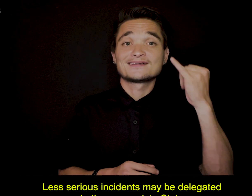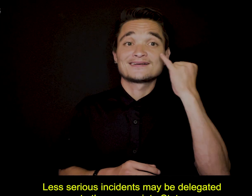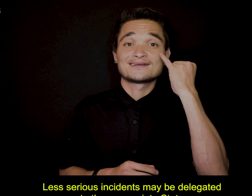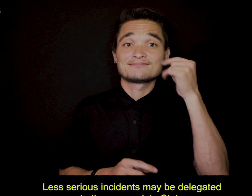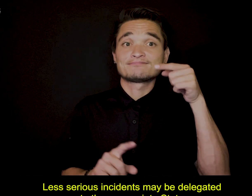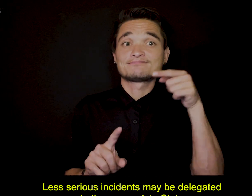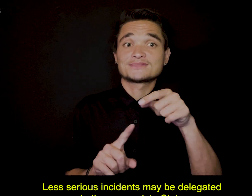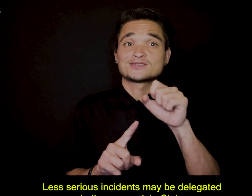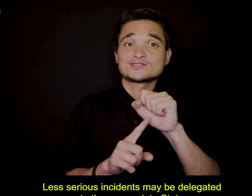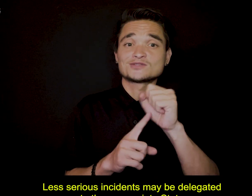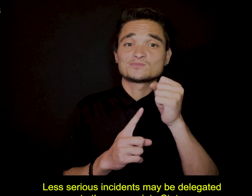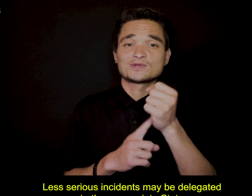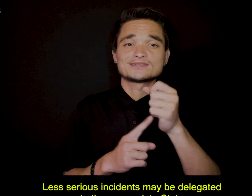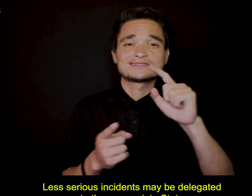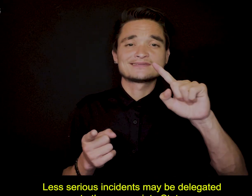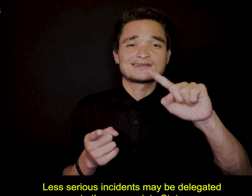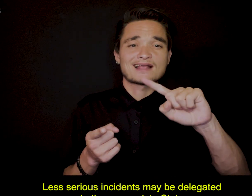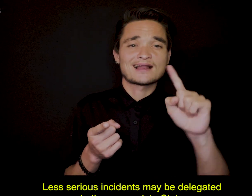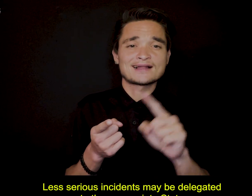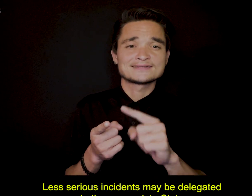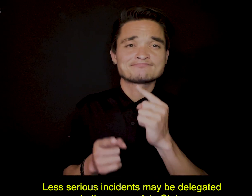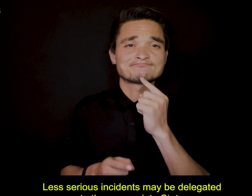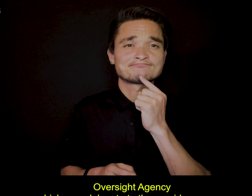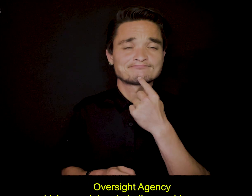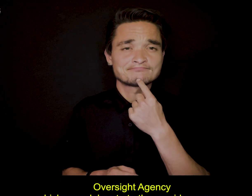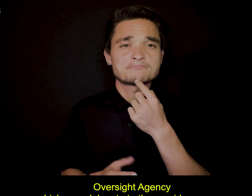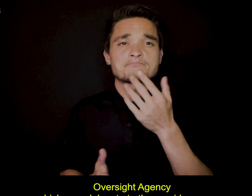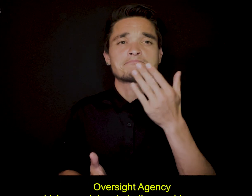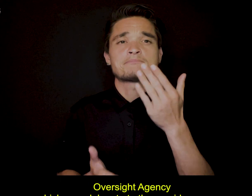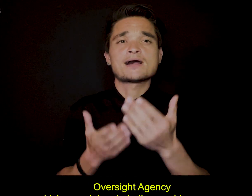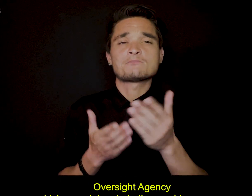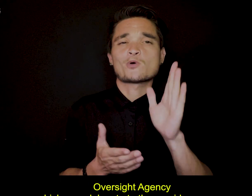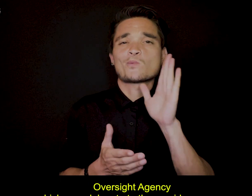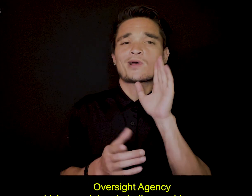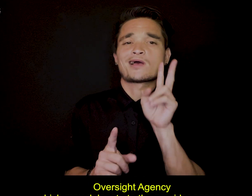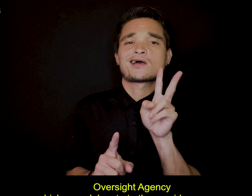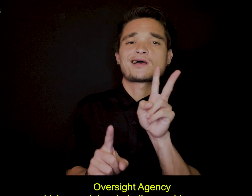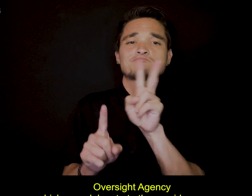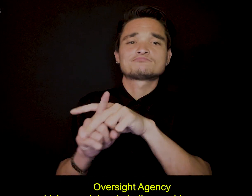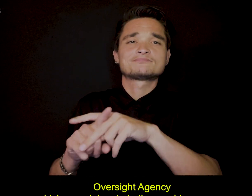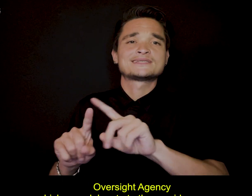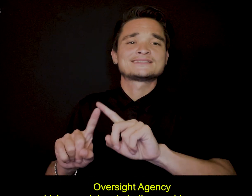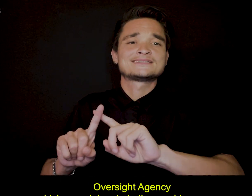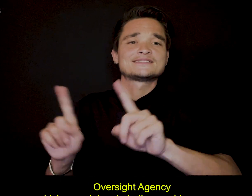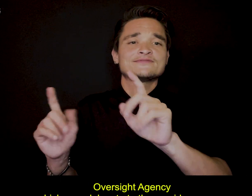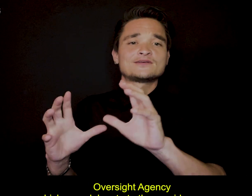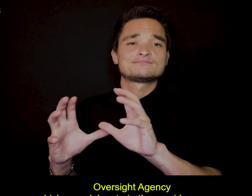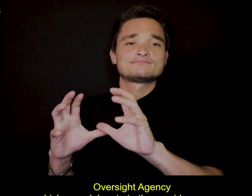Less serious incidents may be delegated to the appropriate State Oversight Agency which may delegate to the provider agency.